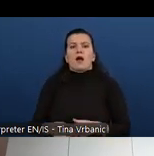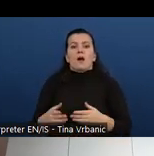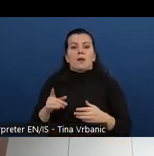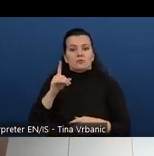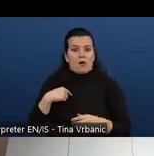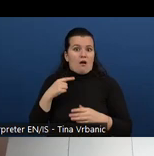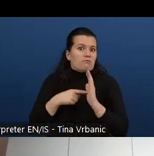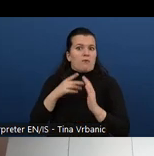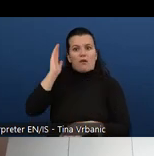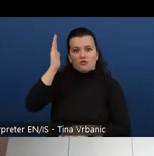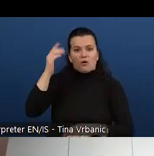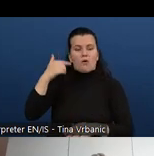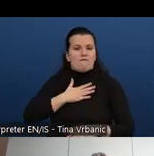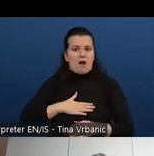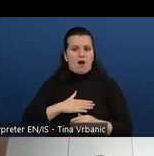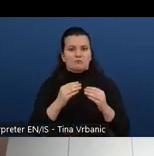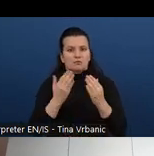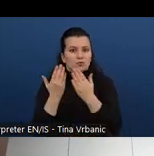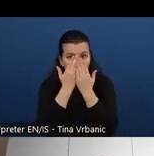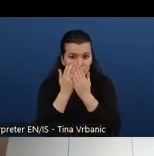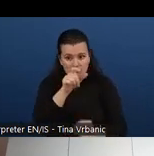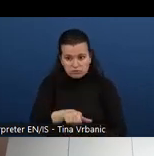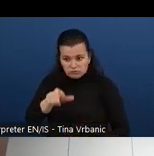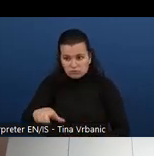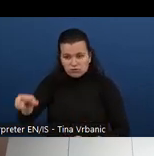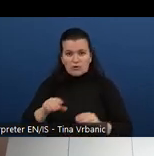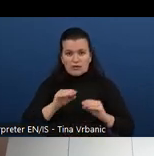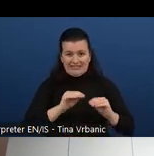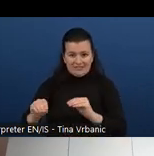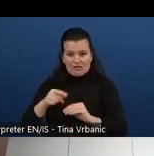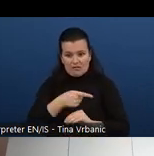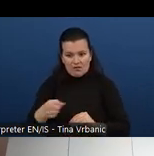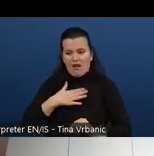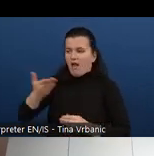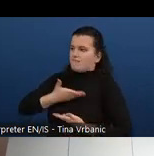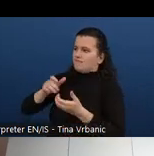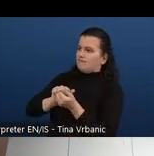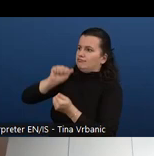That needs some training to get their certificates. So the scope in that regard is different.